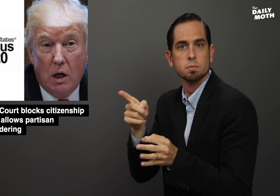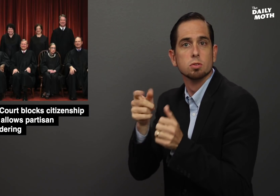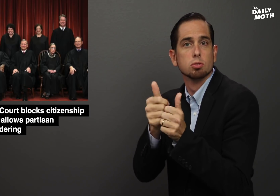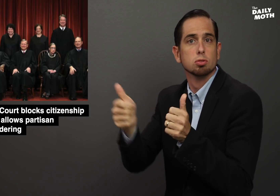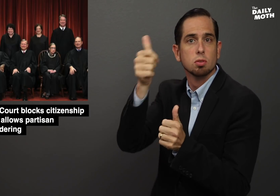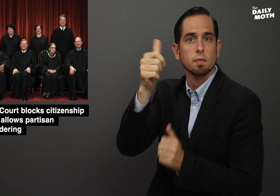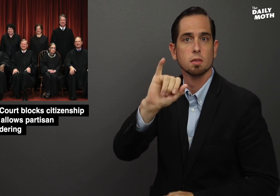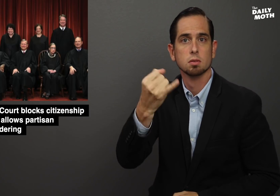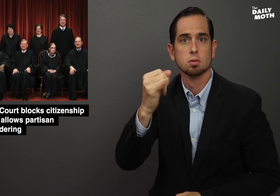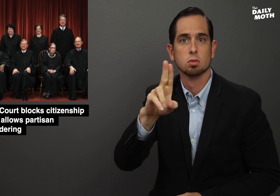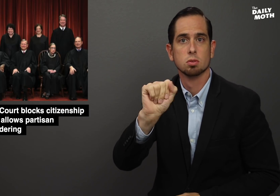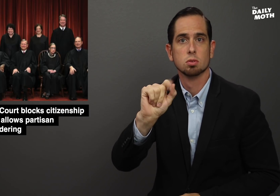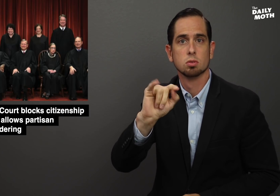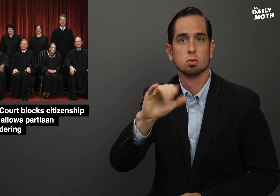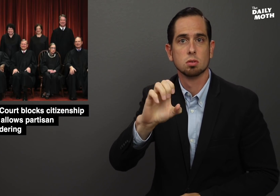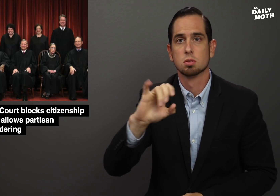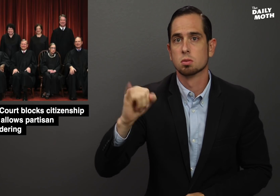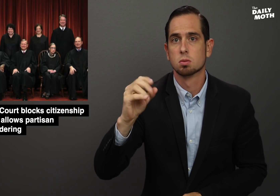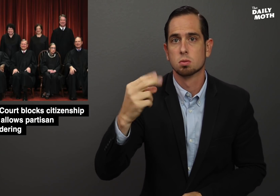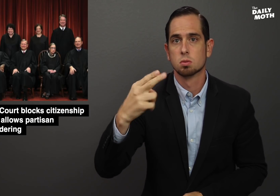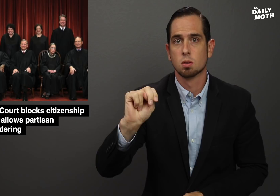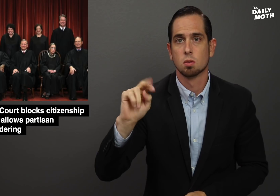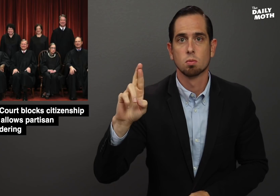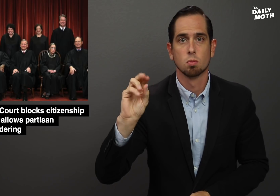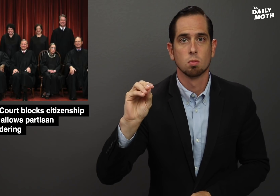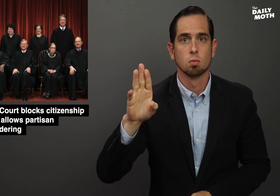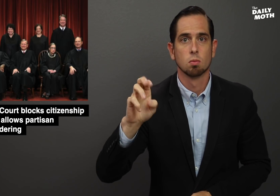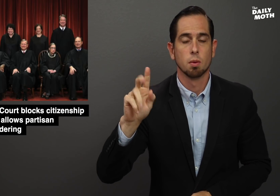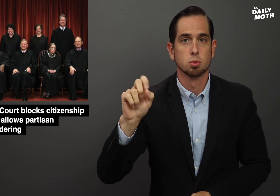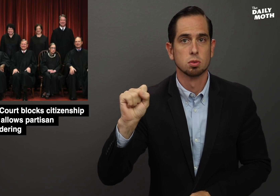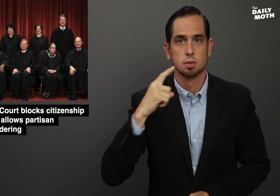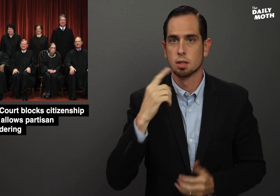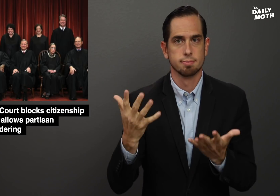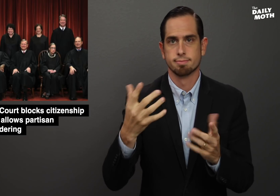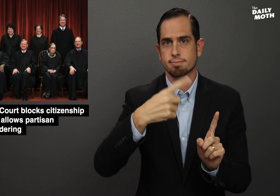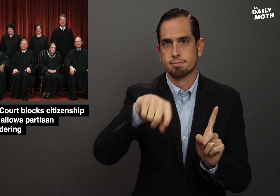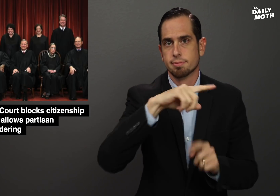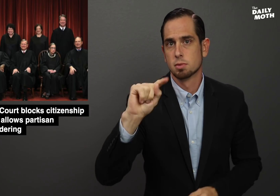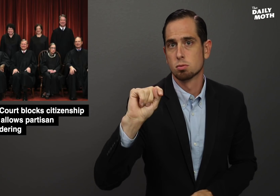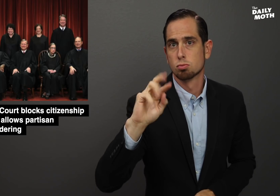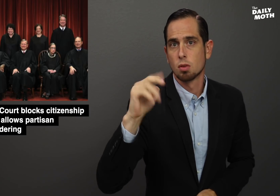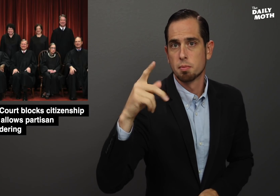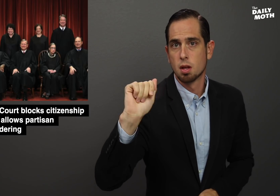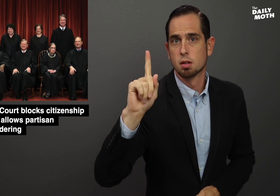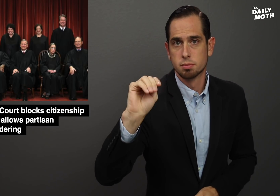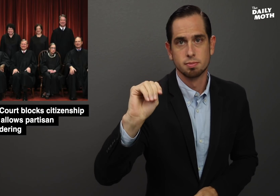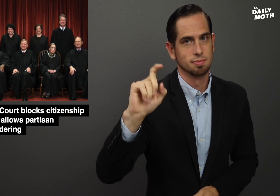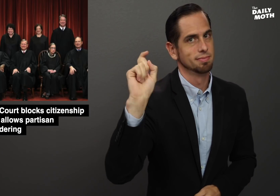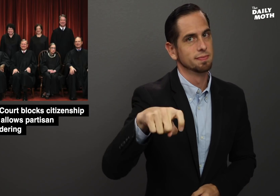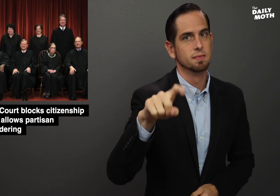Chief Justice John Roberts said the Trump administration needs